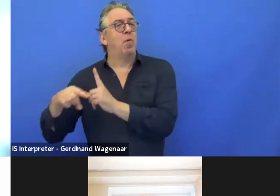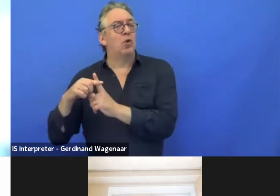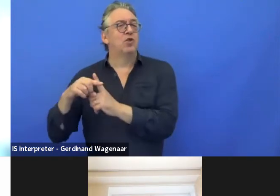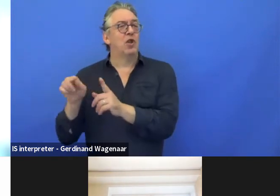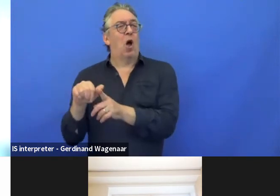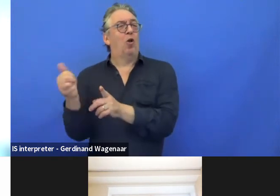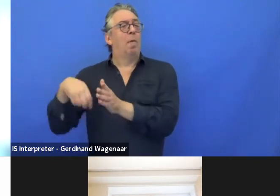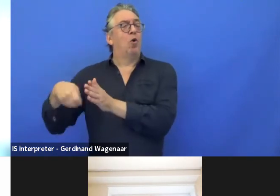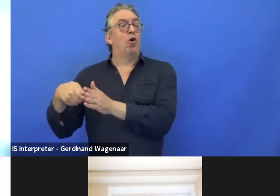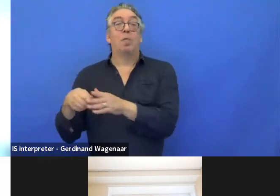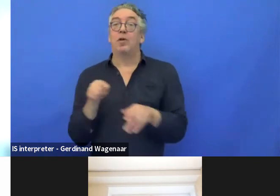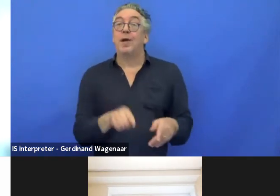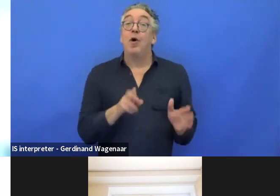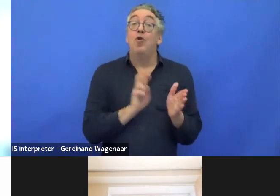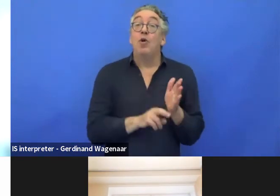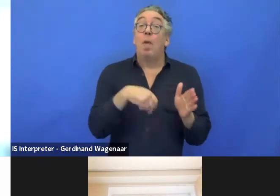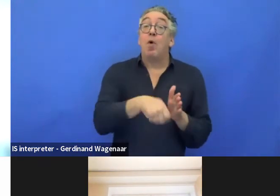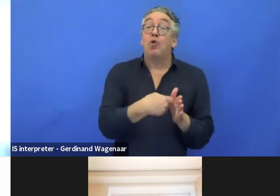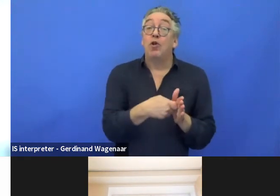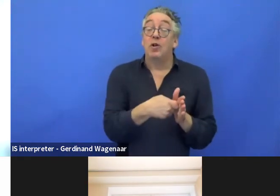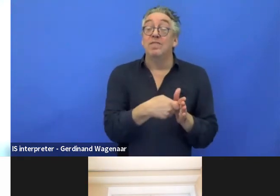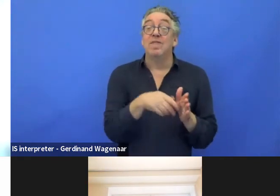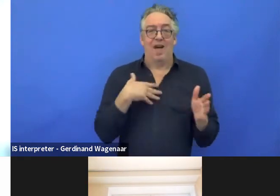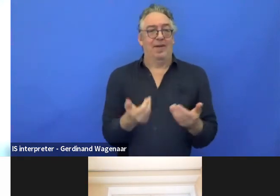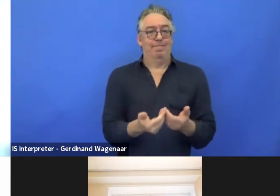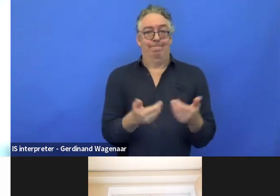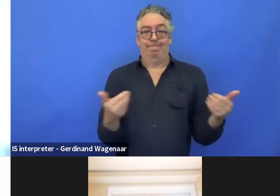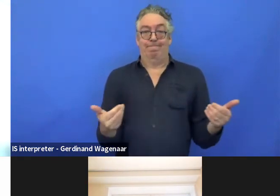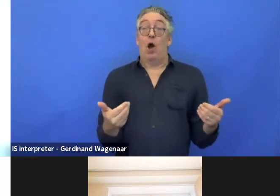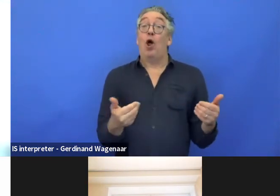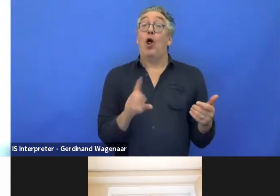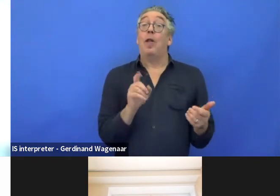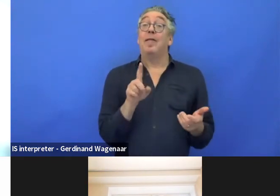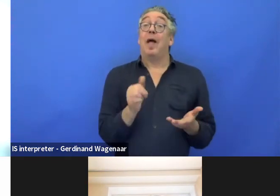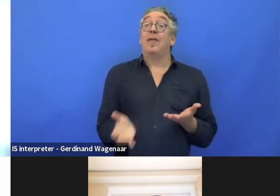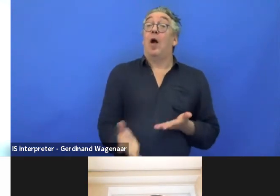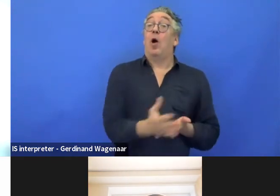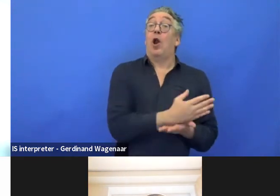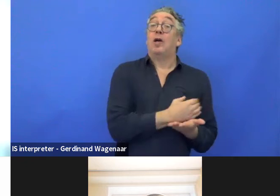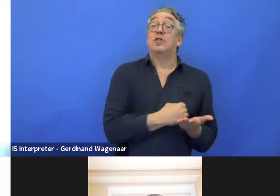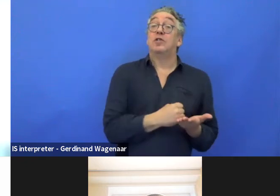There is a lack between the data collection, step one, and the publication of results.